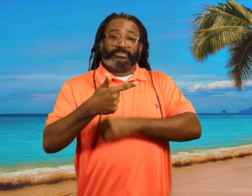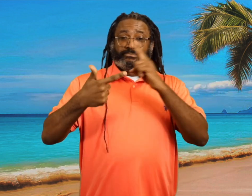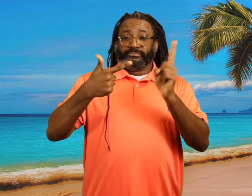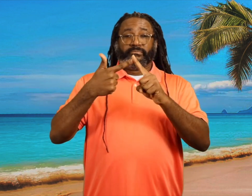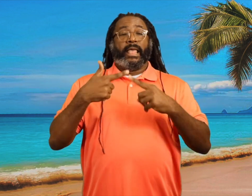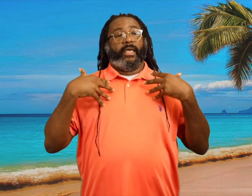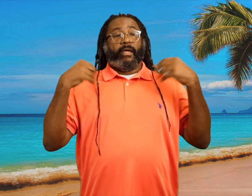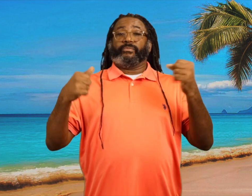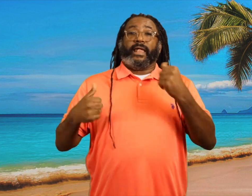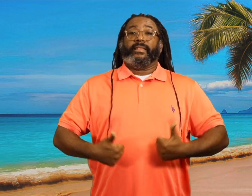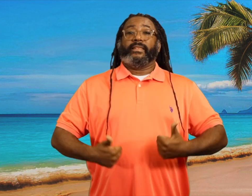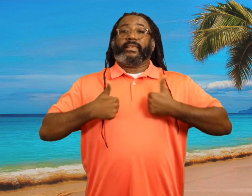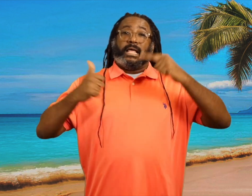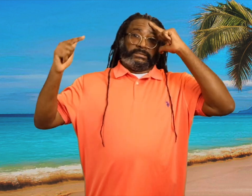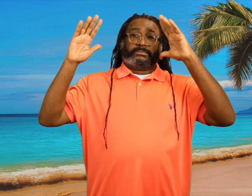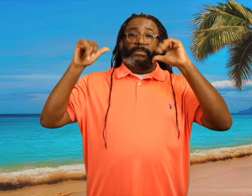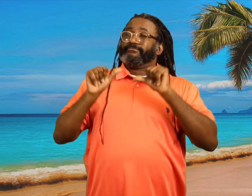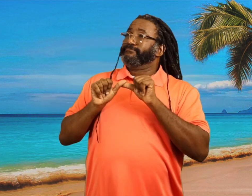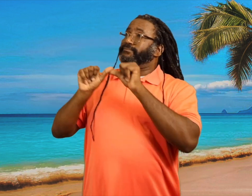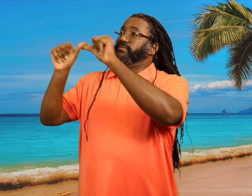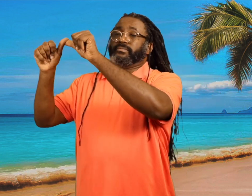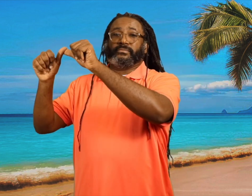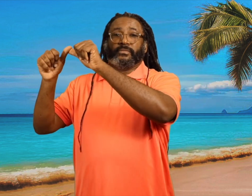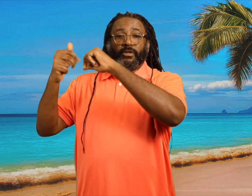Two, health and life expectancy.